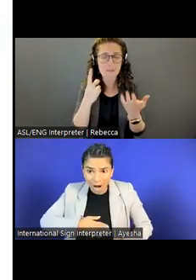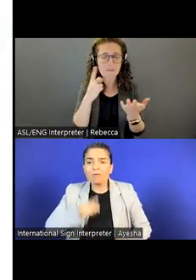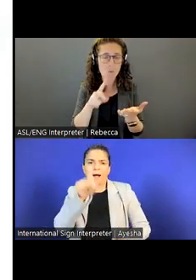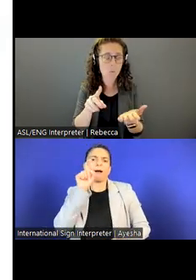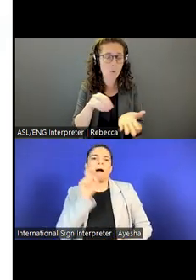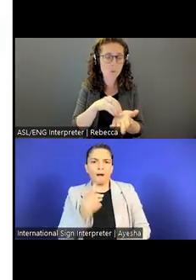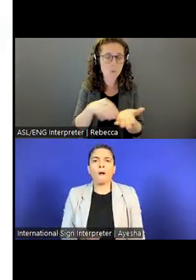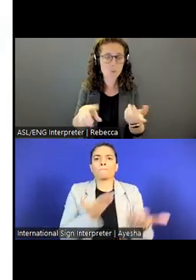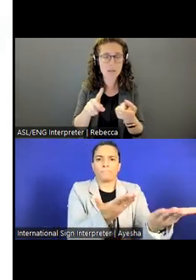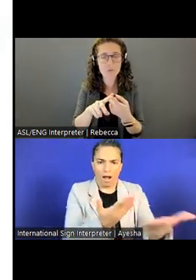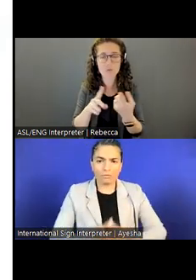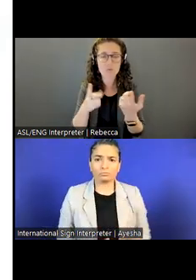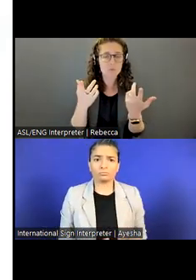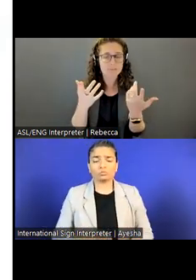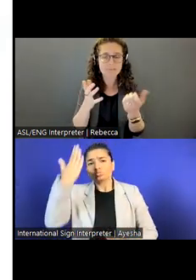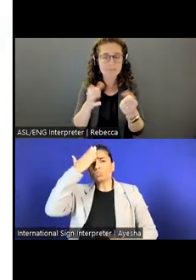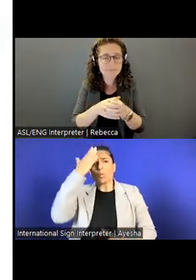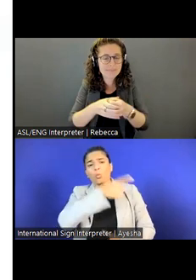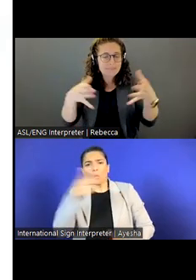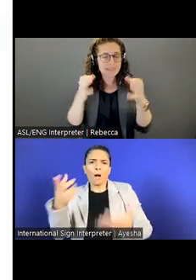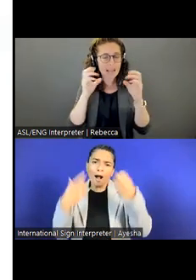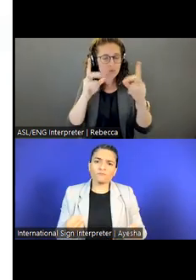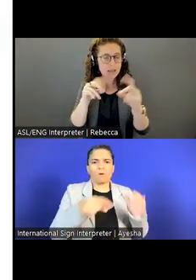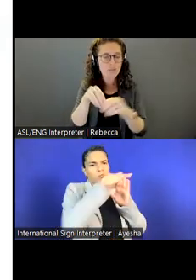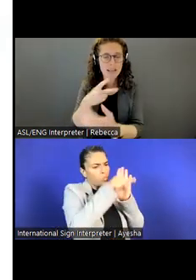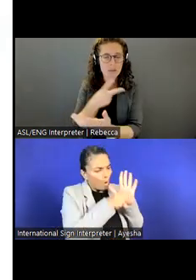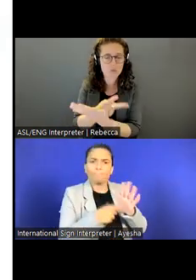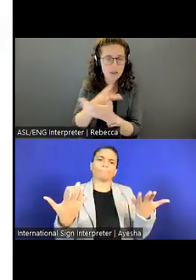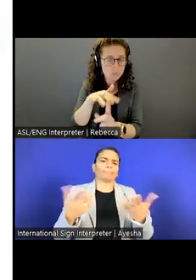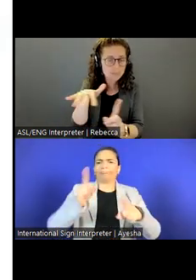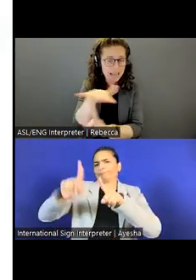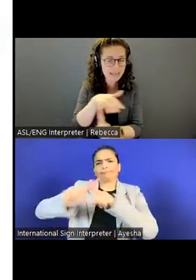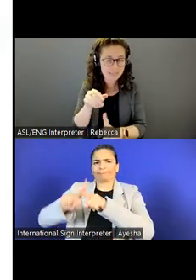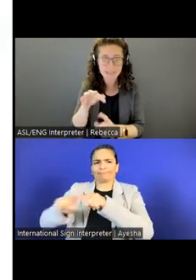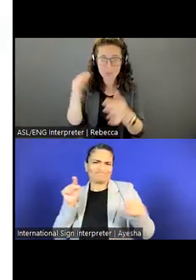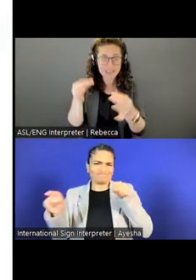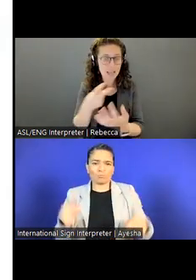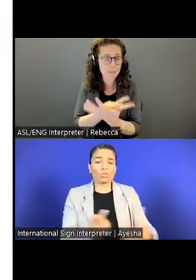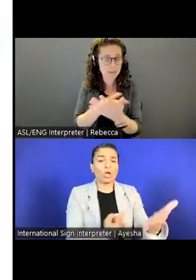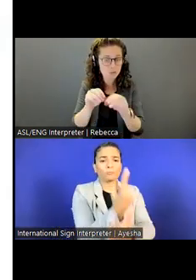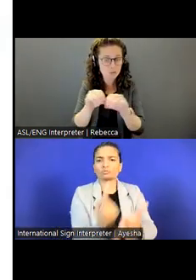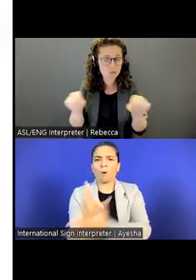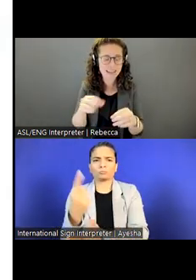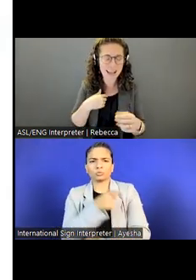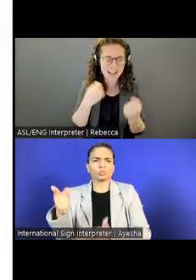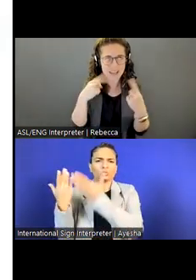to expand their education in a graduate setting. If you decide to go that route, I realize this is a career fair, but still valuable